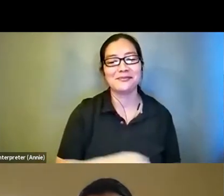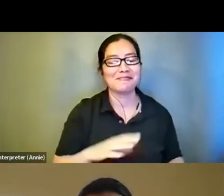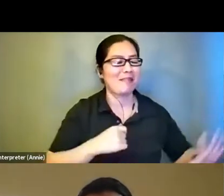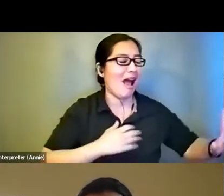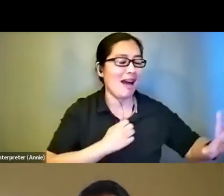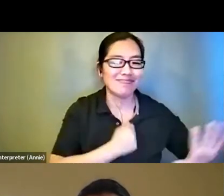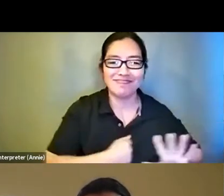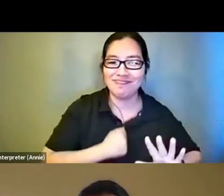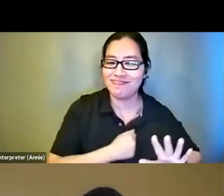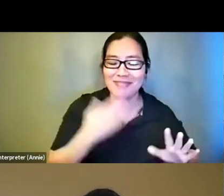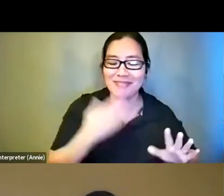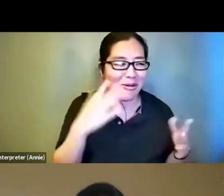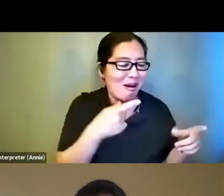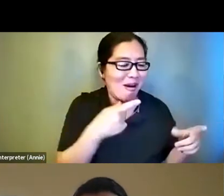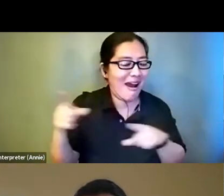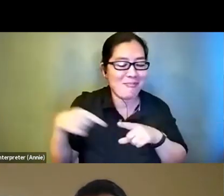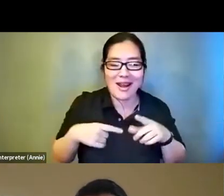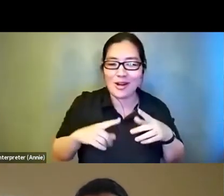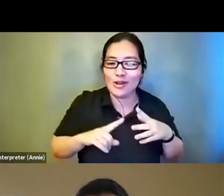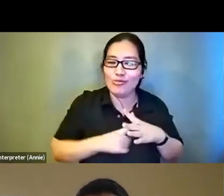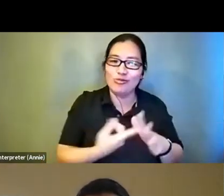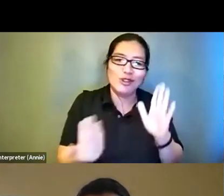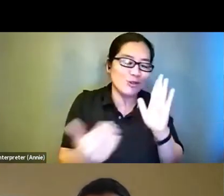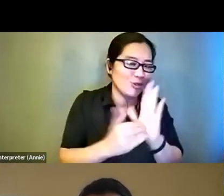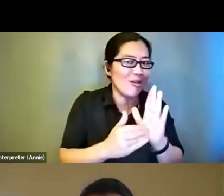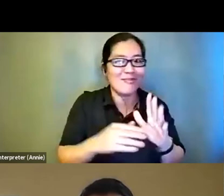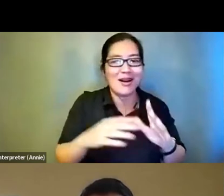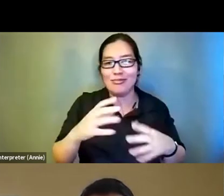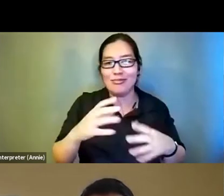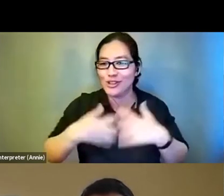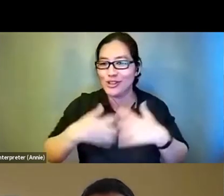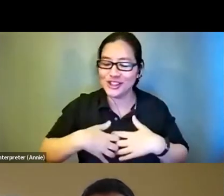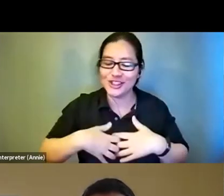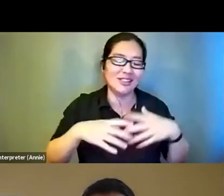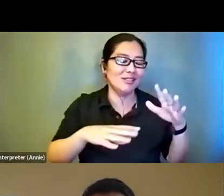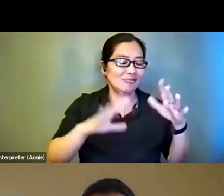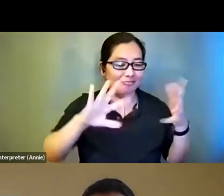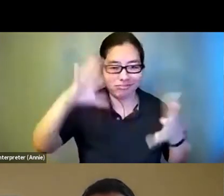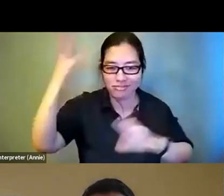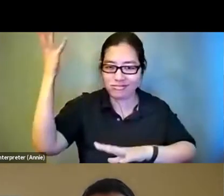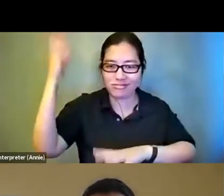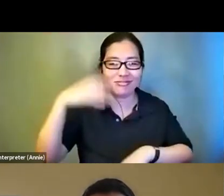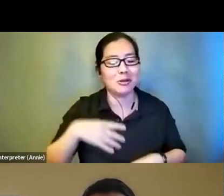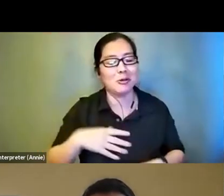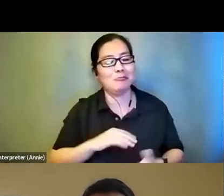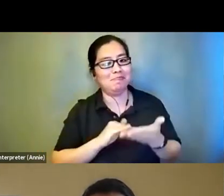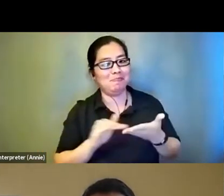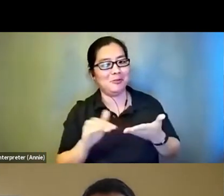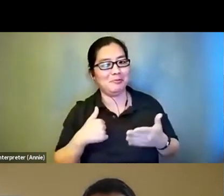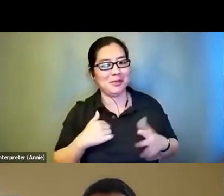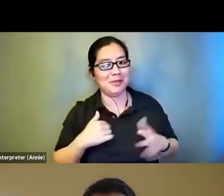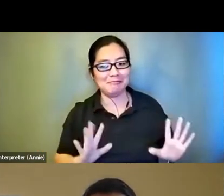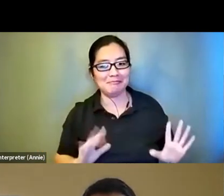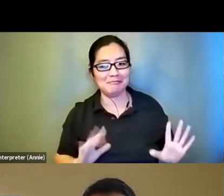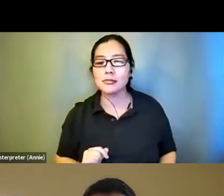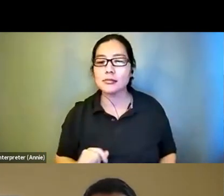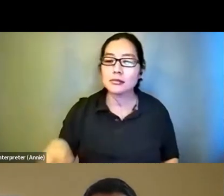know what was happening. I had to restart my machine and everything was crazy. Forgive me. A quick note, Thomas, this is Emily